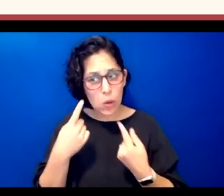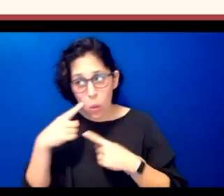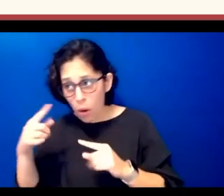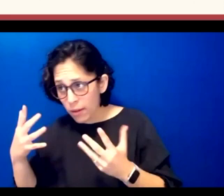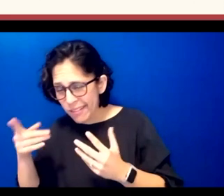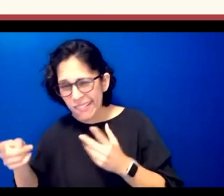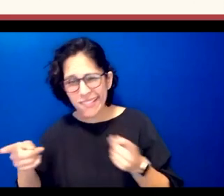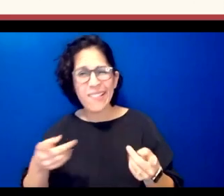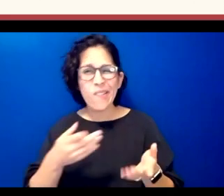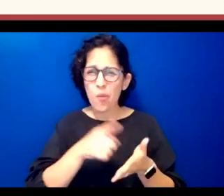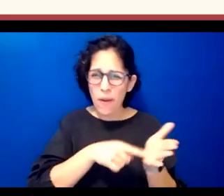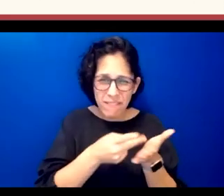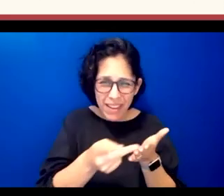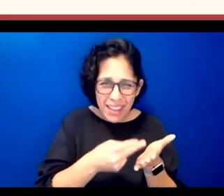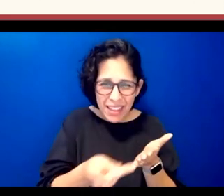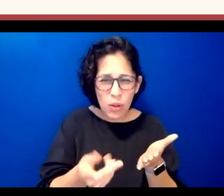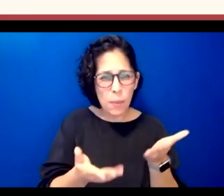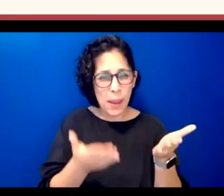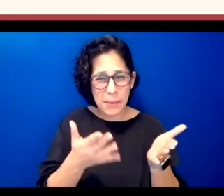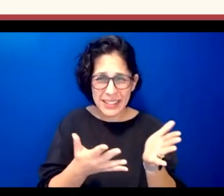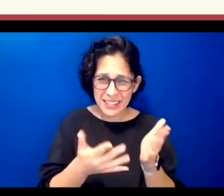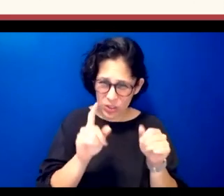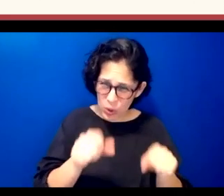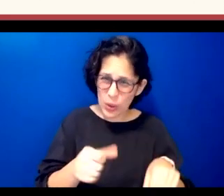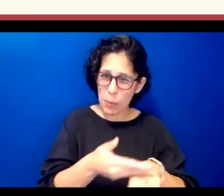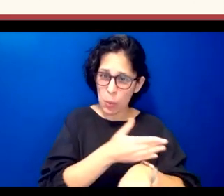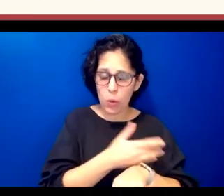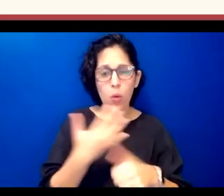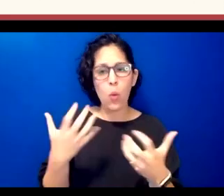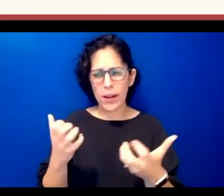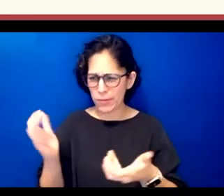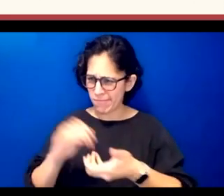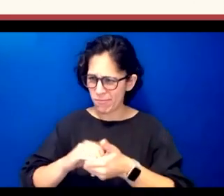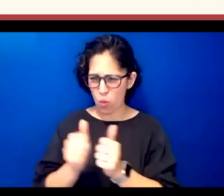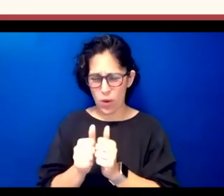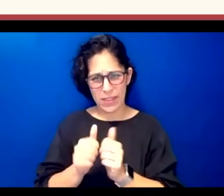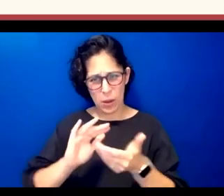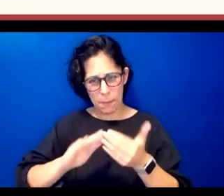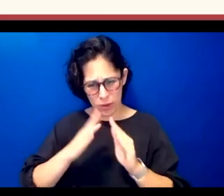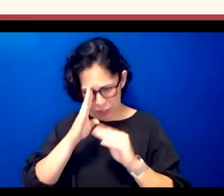wanted to to speak to the community directly not just here on the reservation but chickasaws